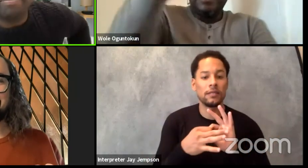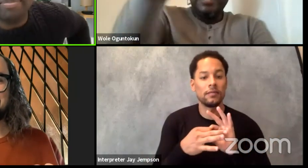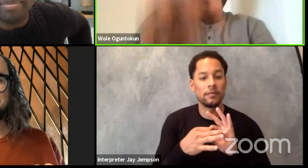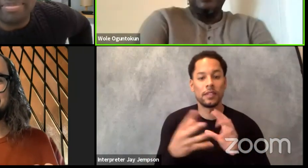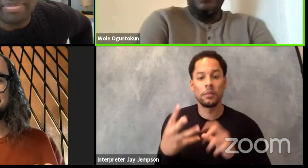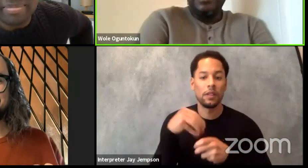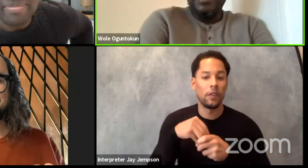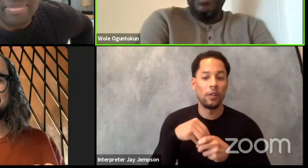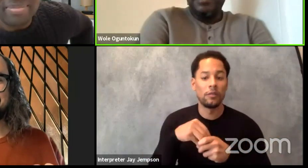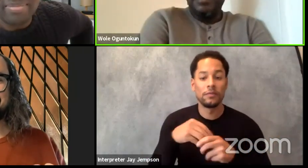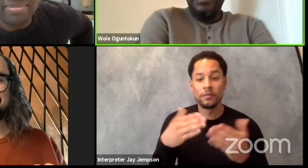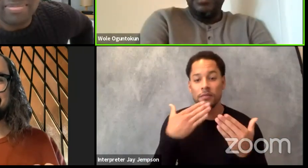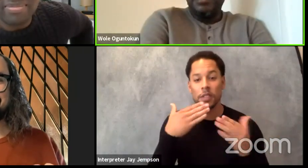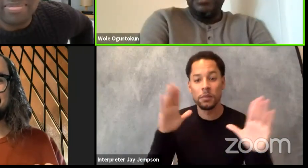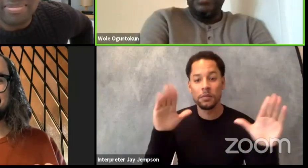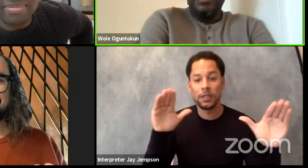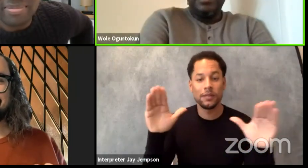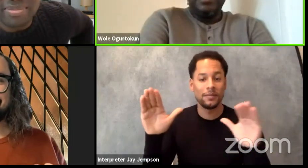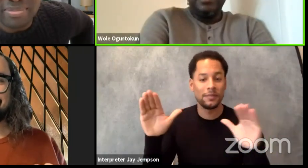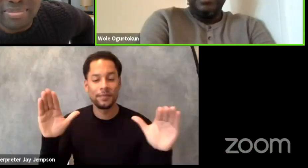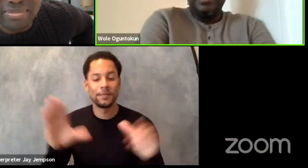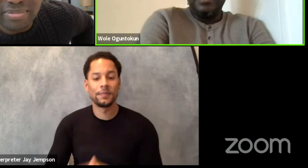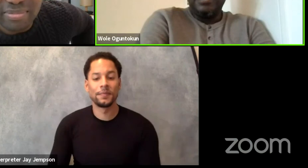Thanks everyone. Thank you Taiwo.